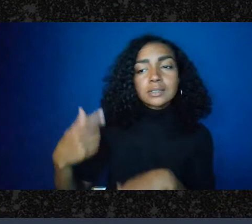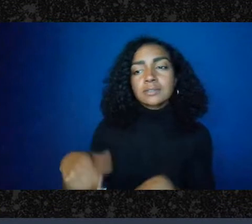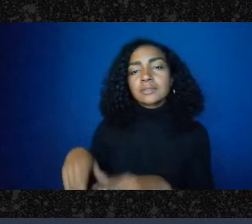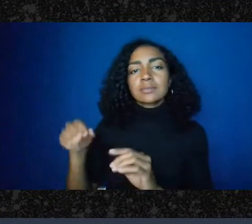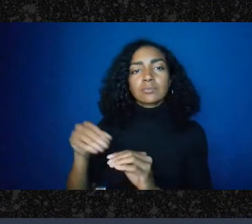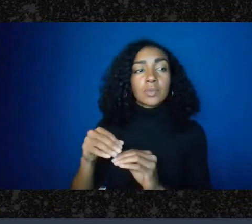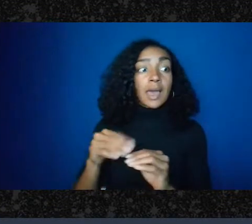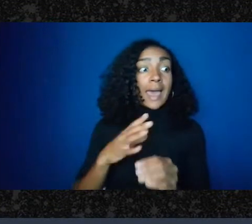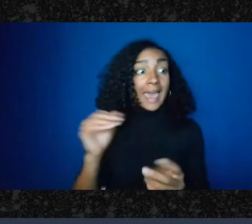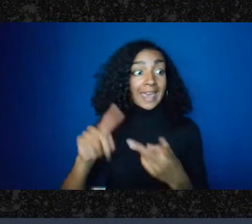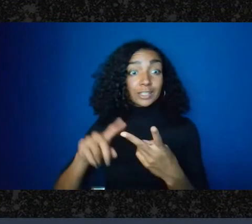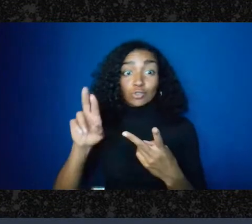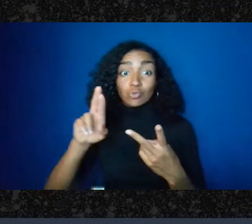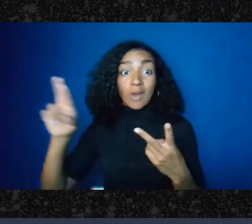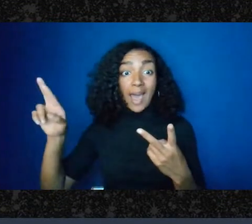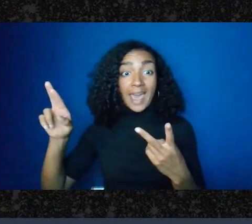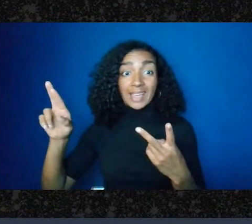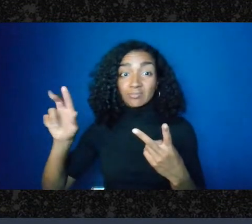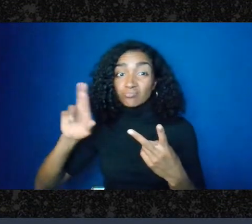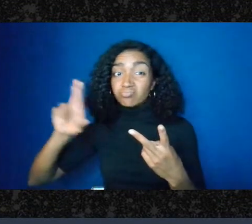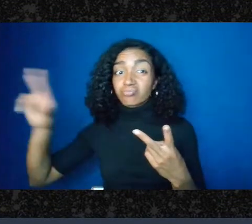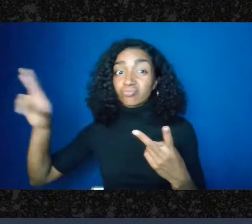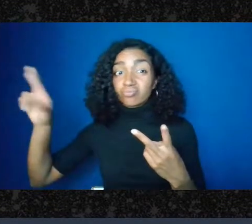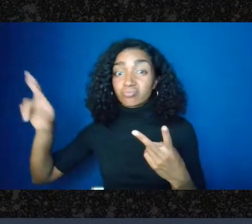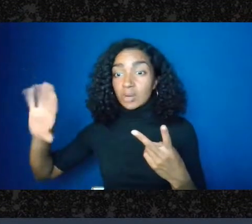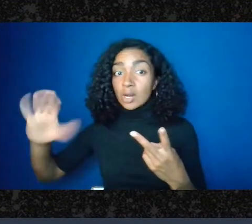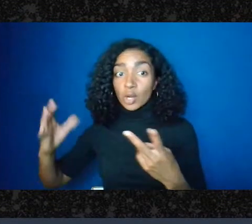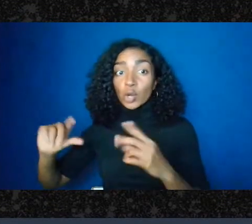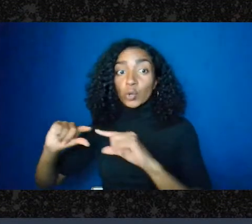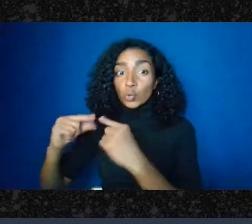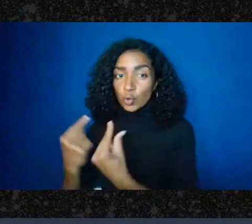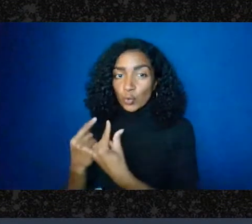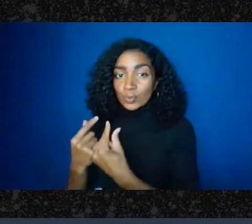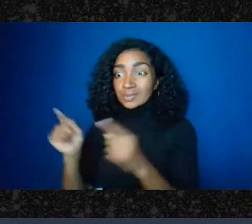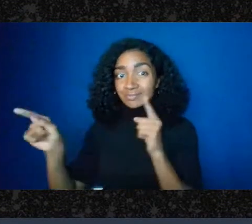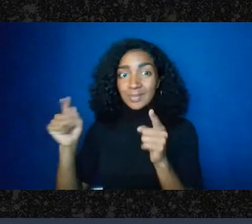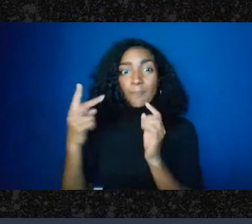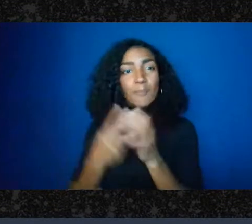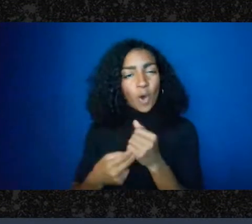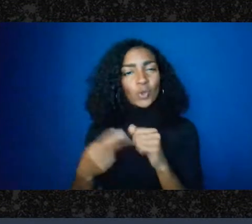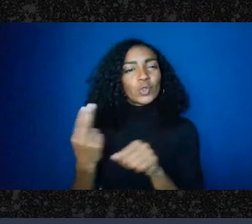their activities, you know, a lot of activities of, you know, big green groups are done